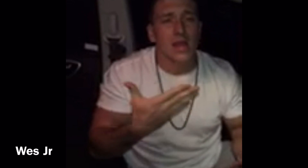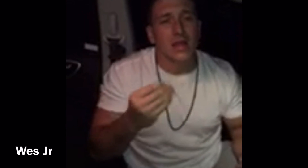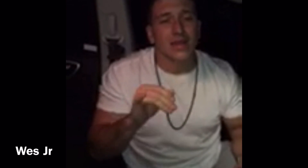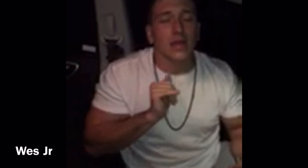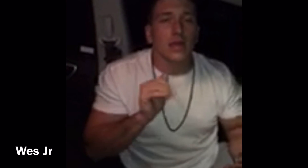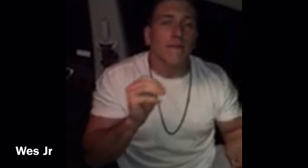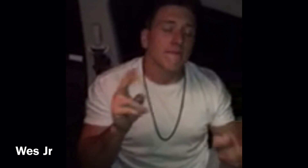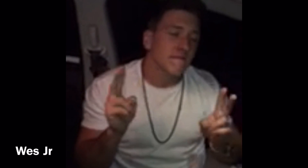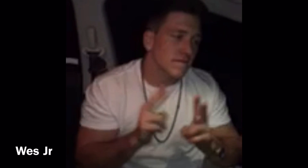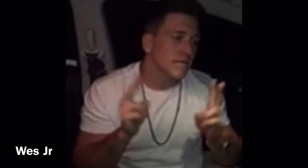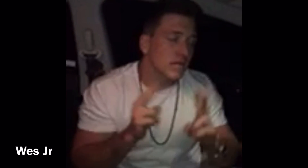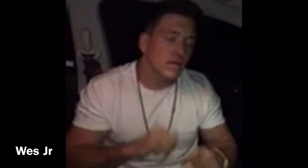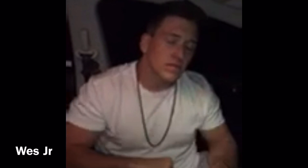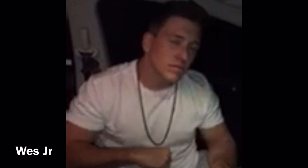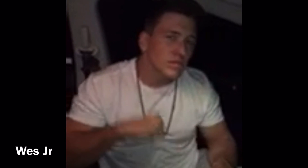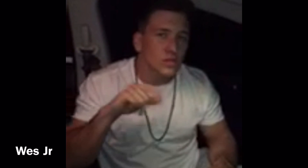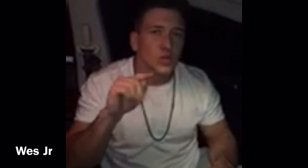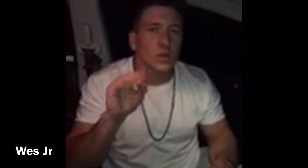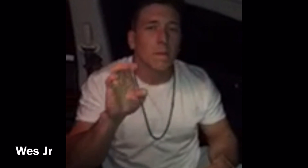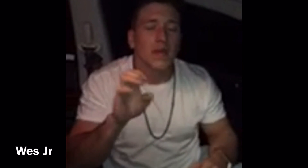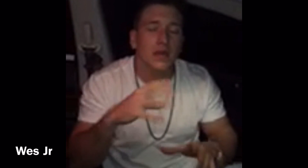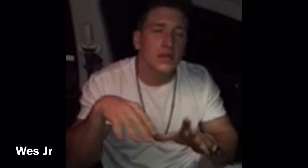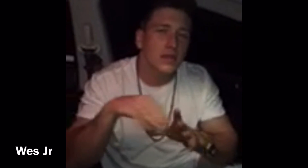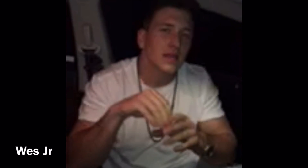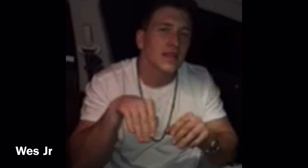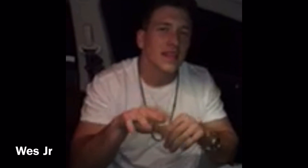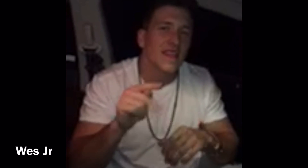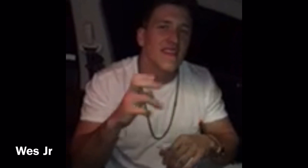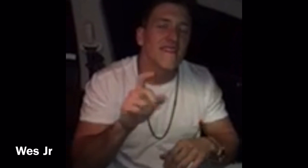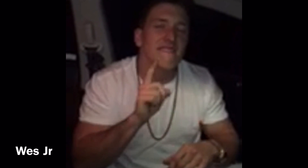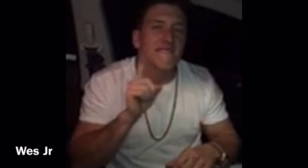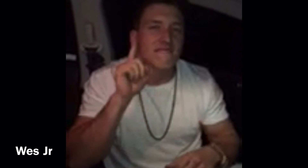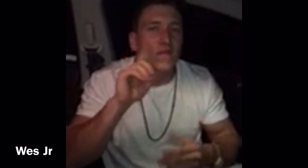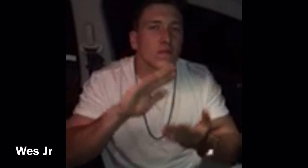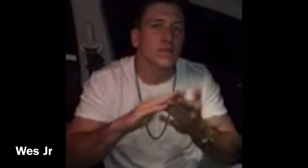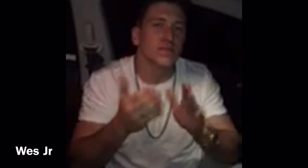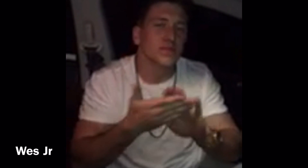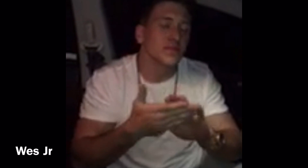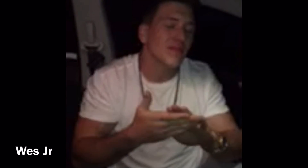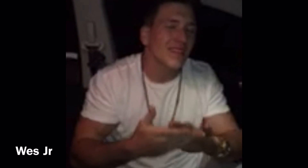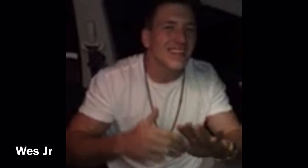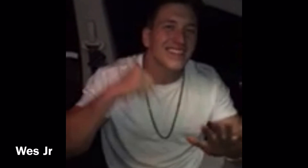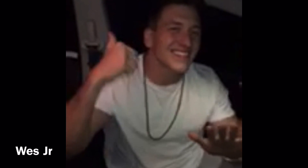And I am very proud to be involved in the Deaf community!